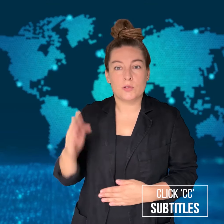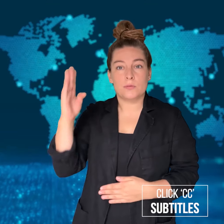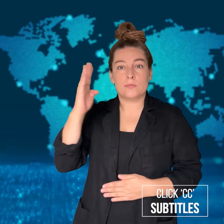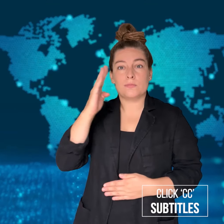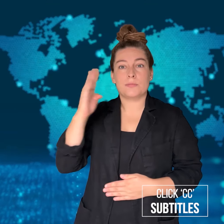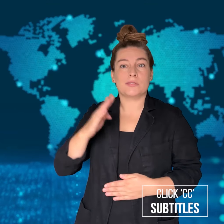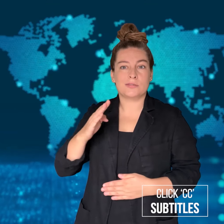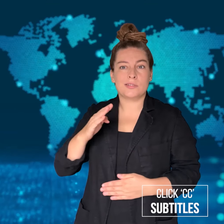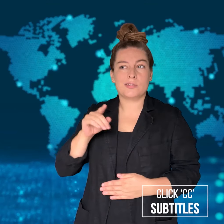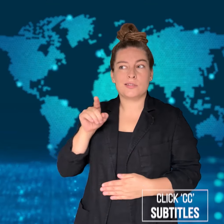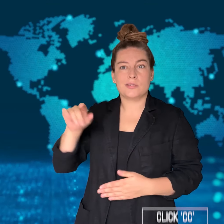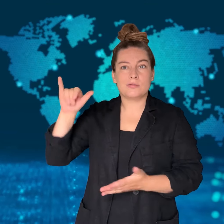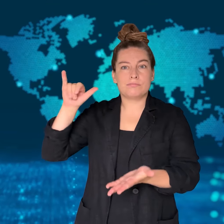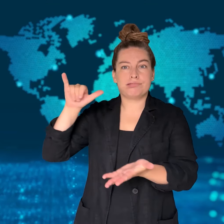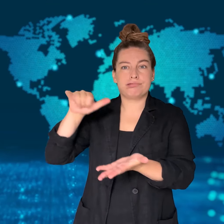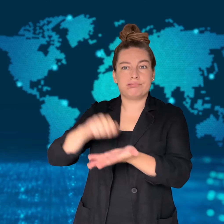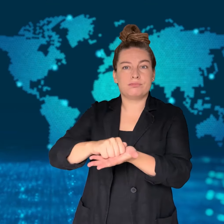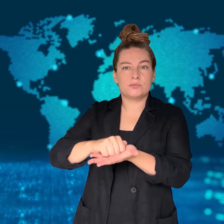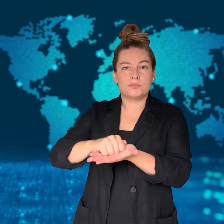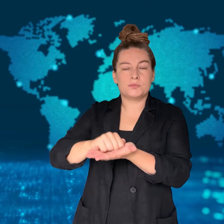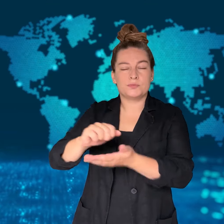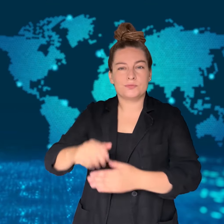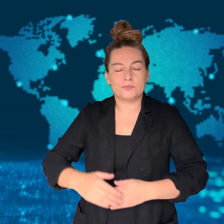Plane crash